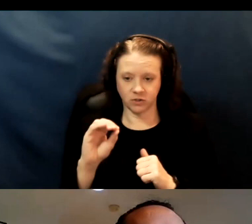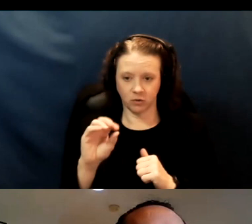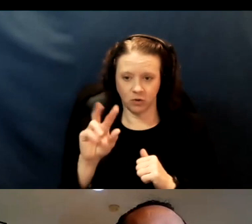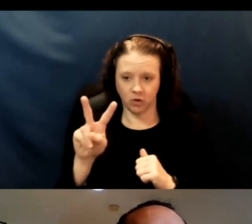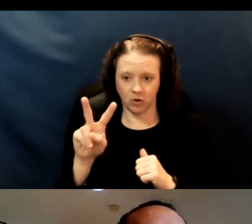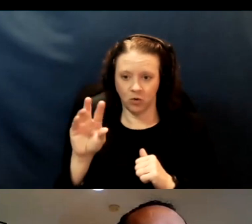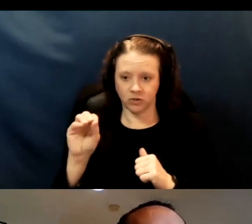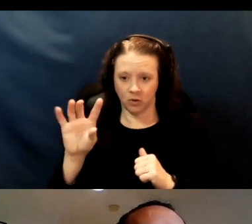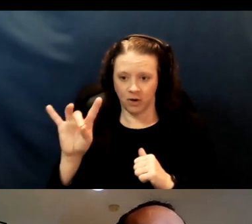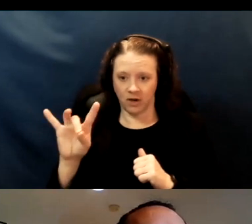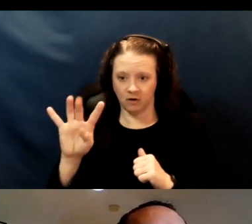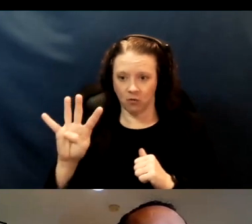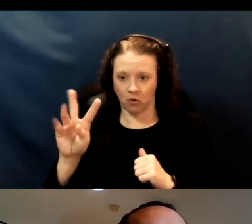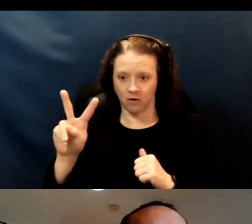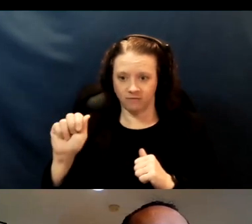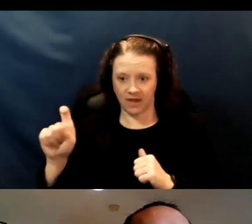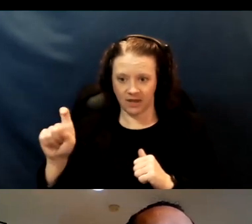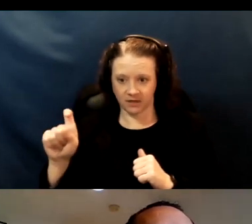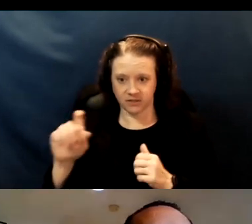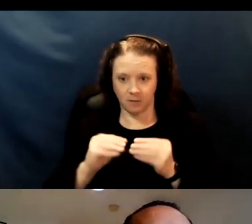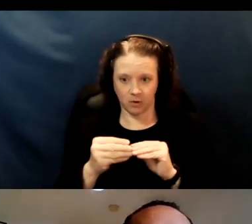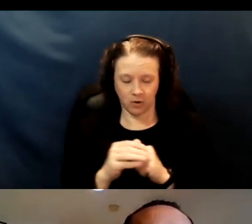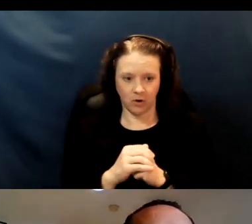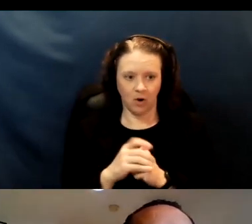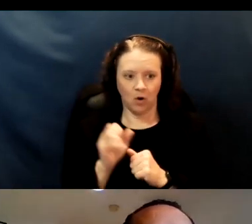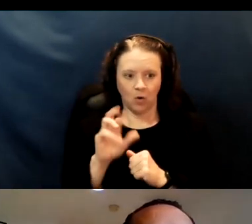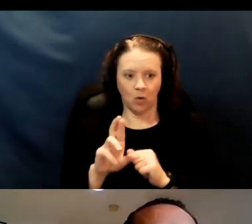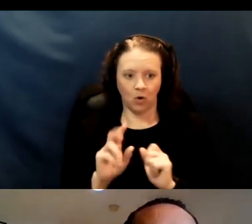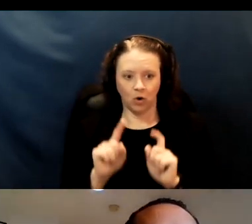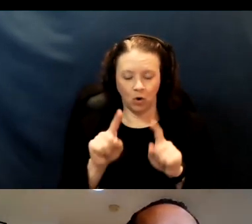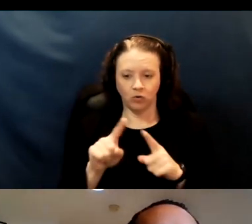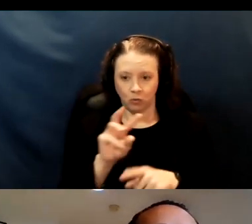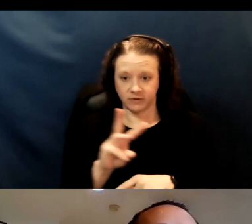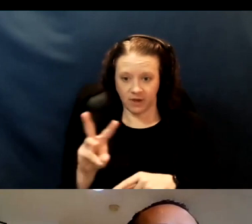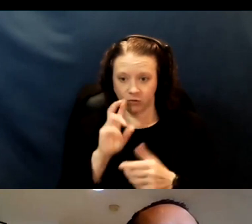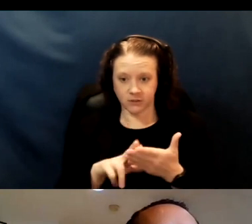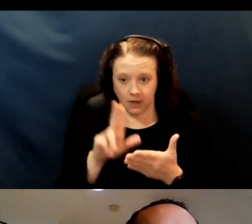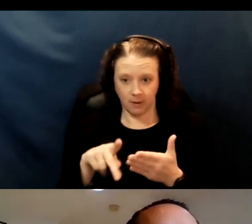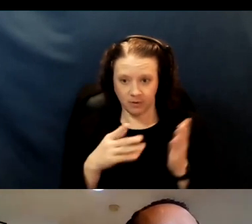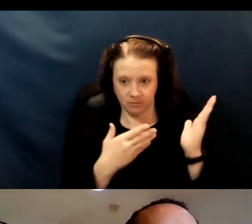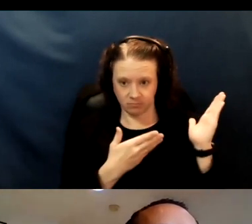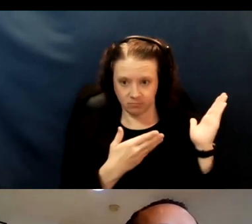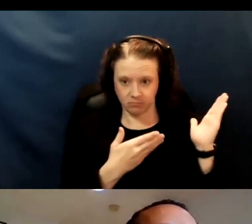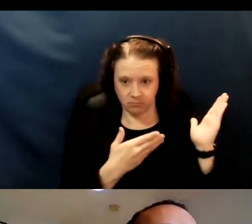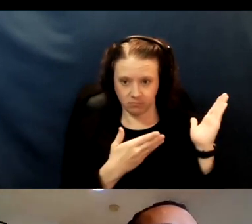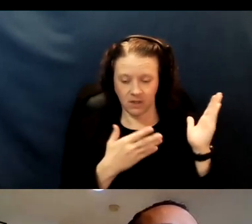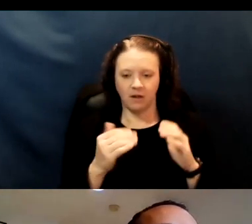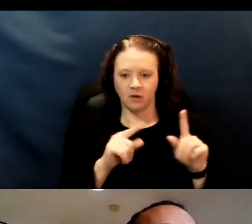or they can go to the website for signup. There's a survey for signing up,